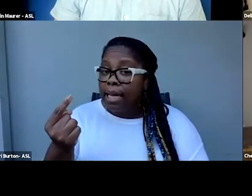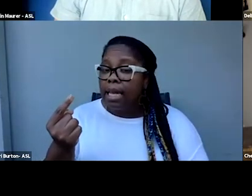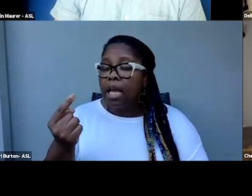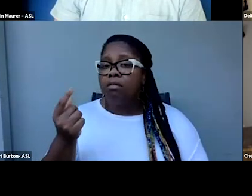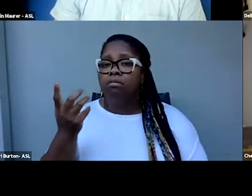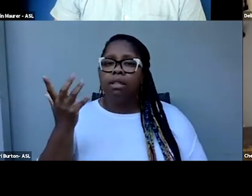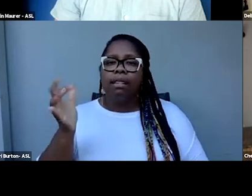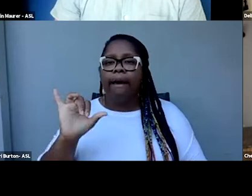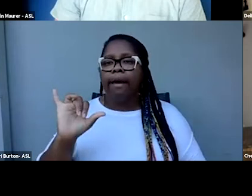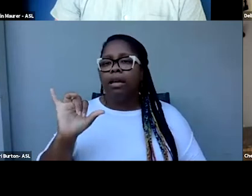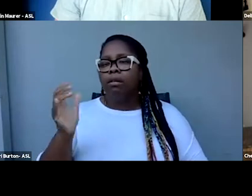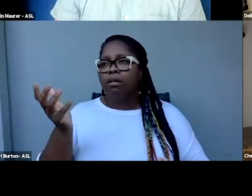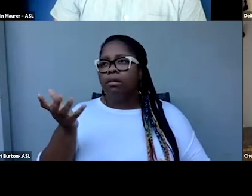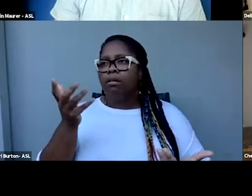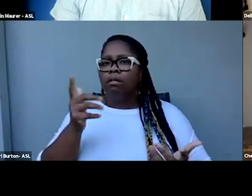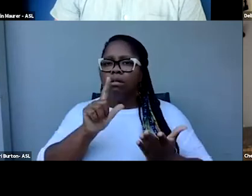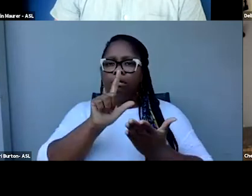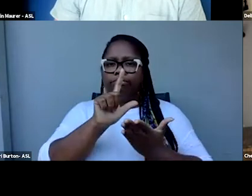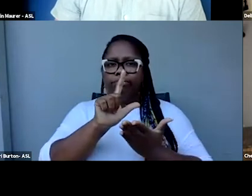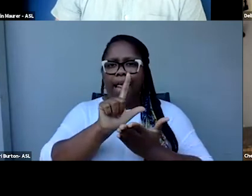In terms of legal advocacy,